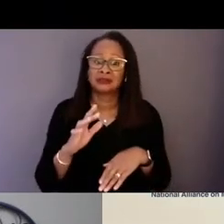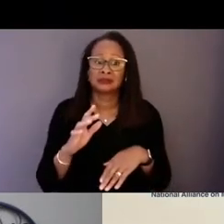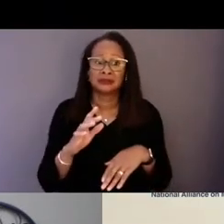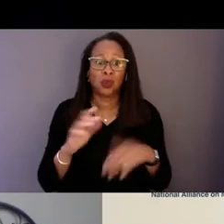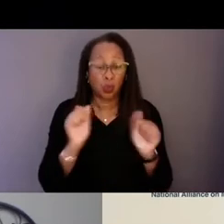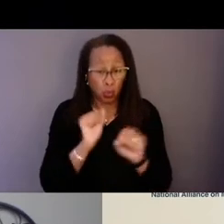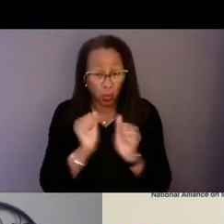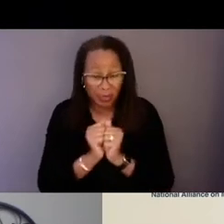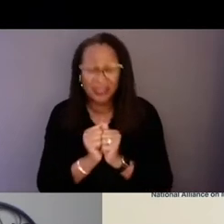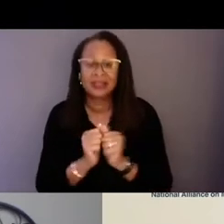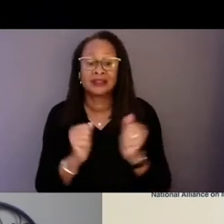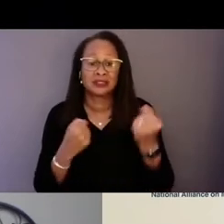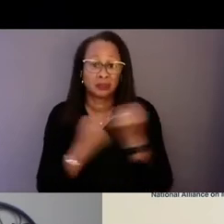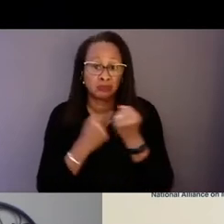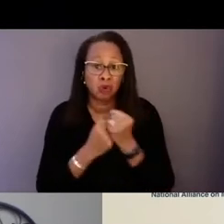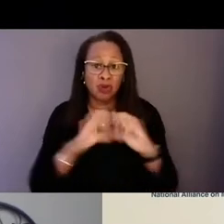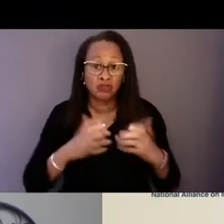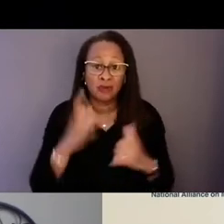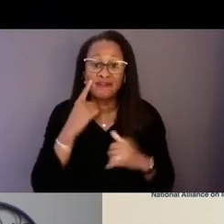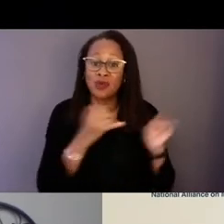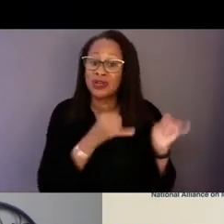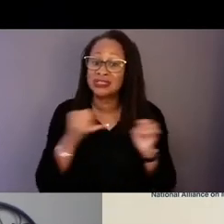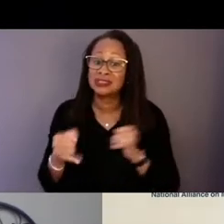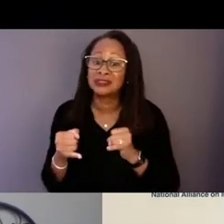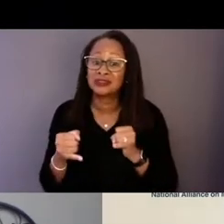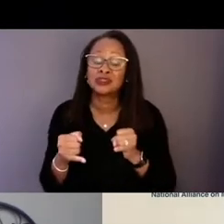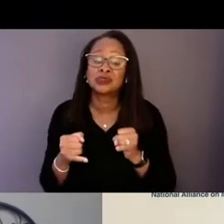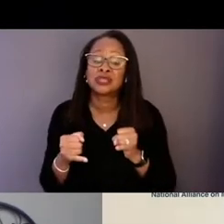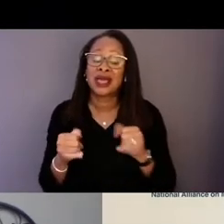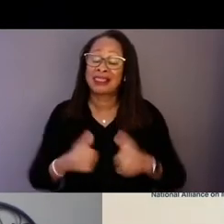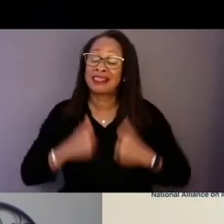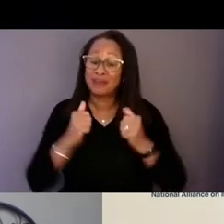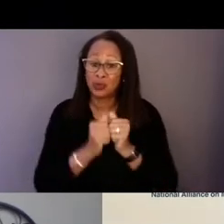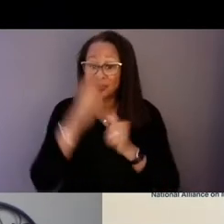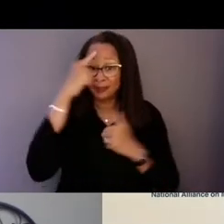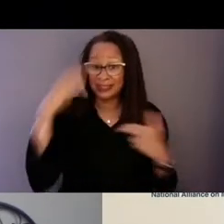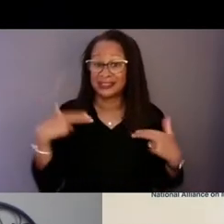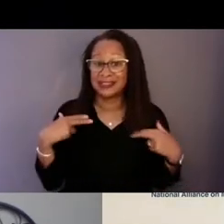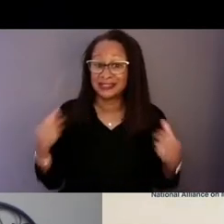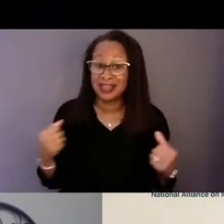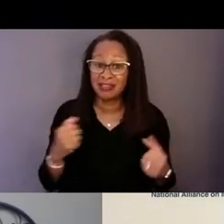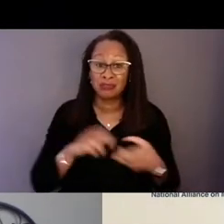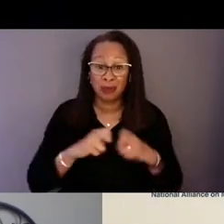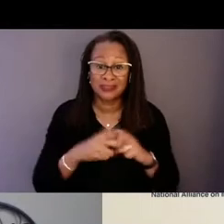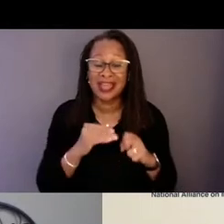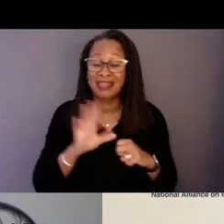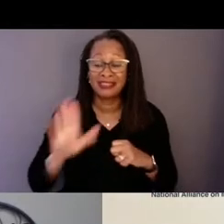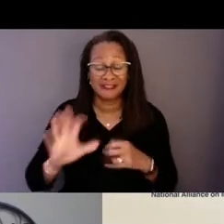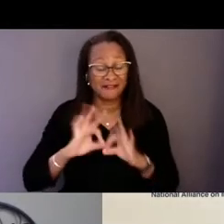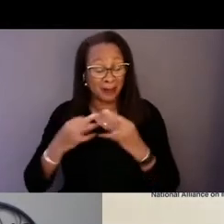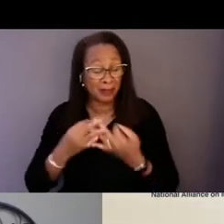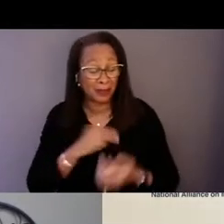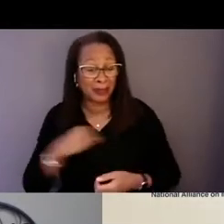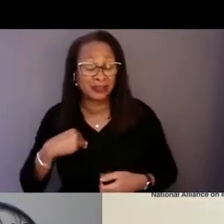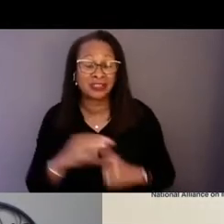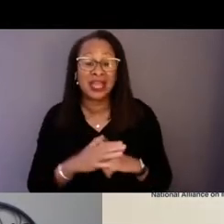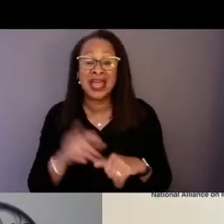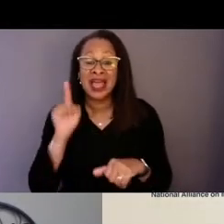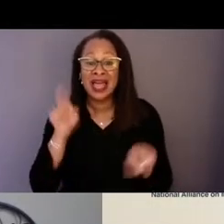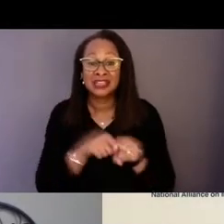for individuals living with with mental illness and their loved ones. So if you're looking for peer-to-peer, if you're looking for family-to-family,